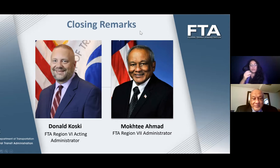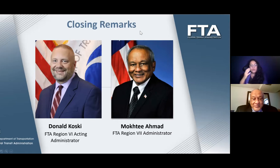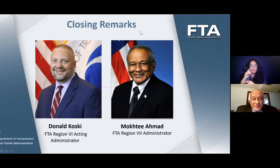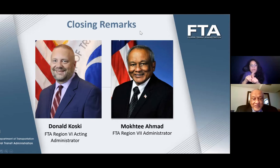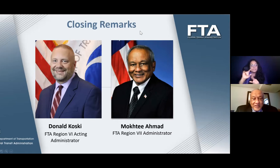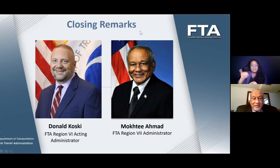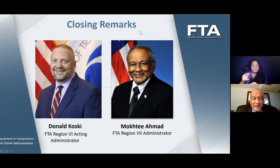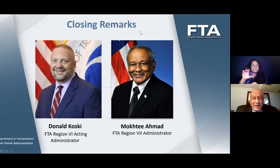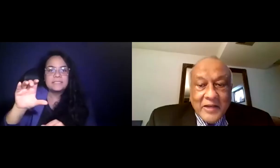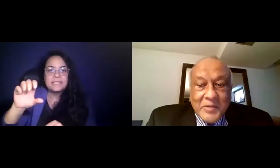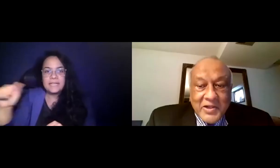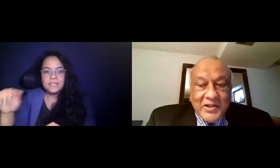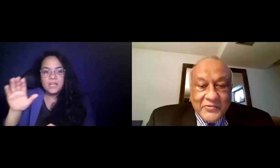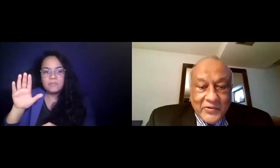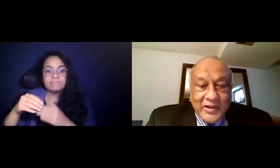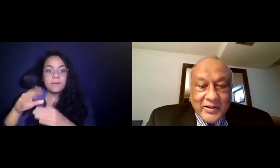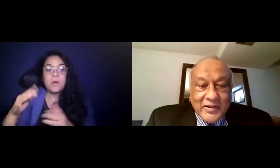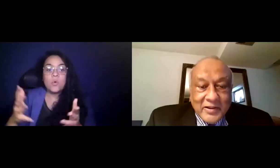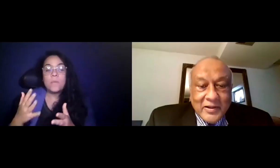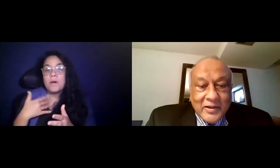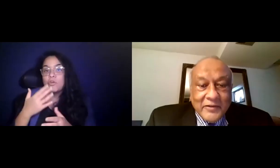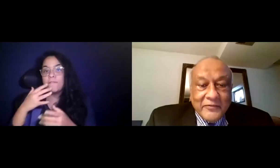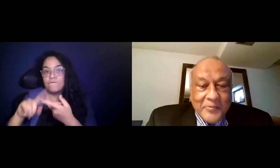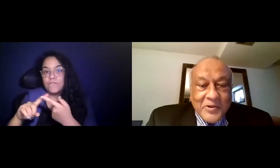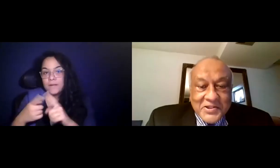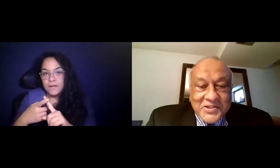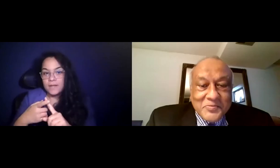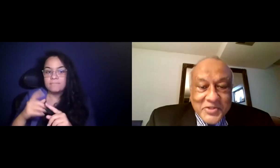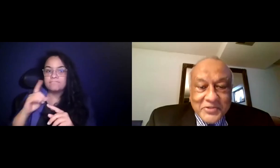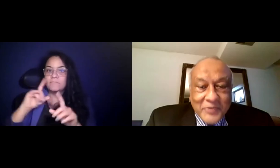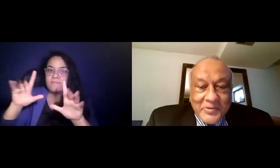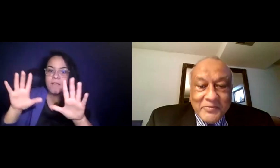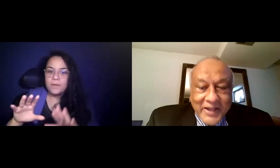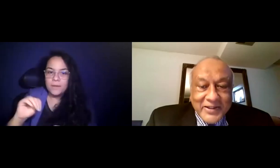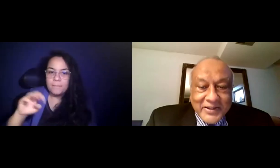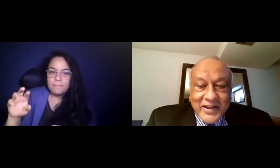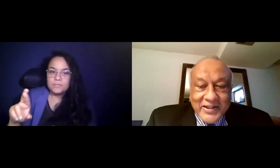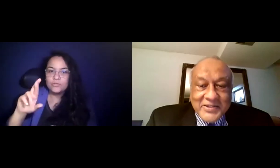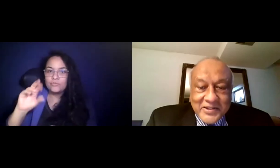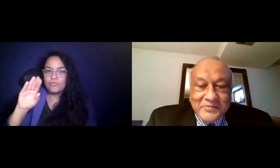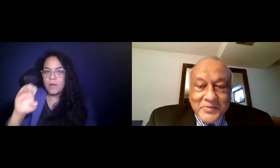15:26:12 They are led by my good friend and his team.